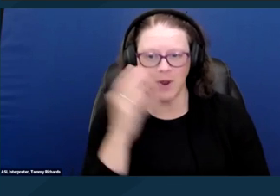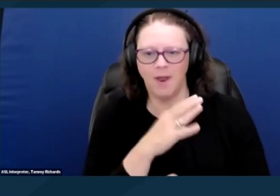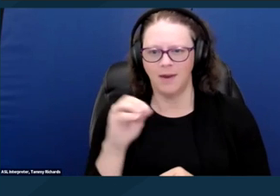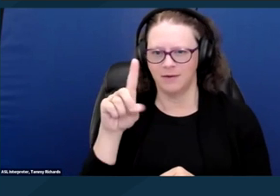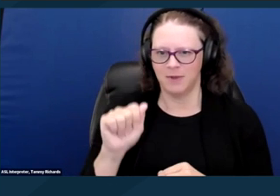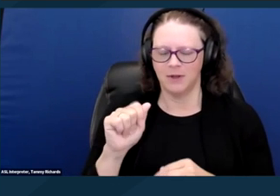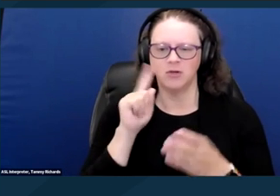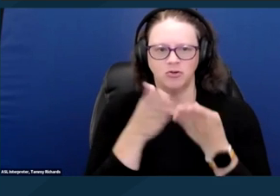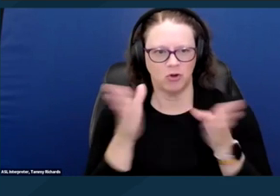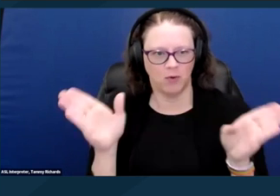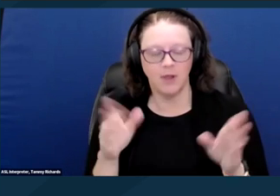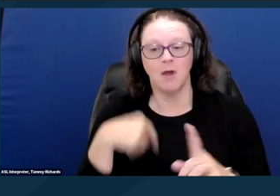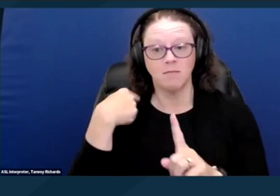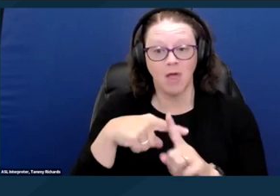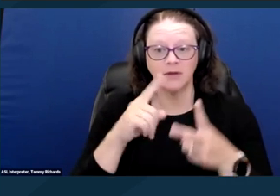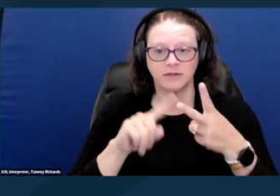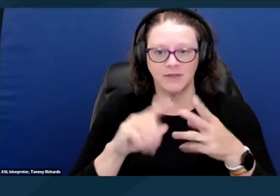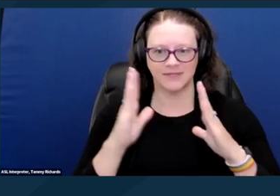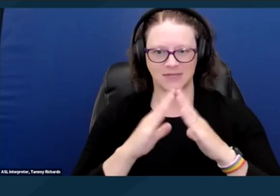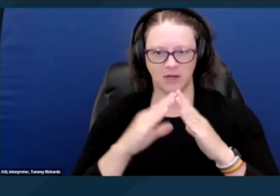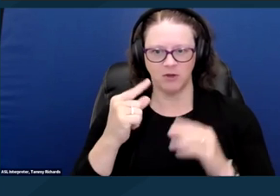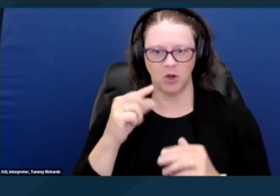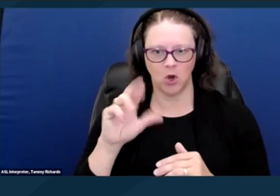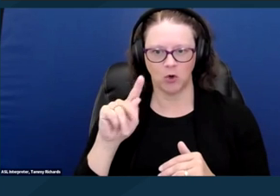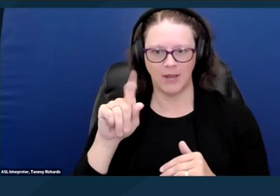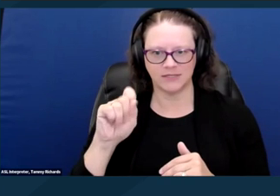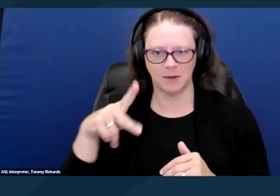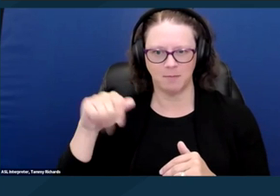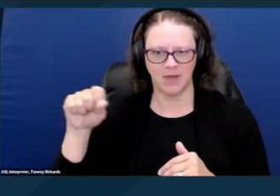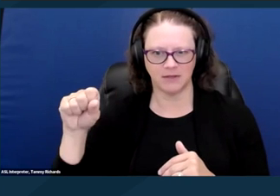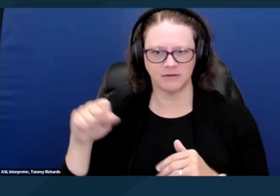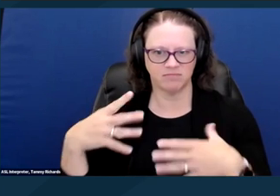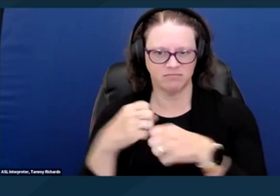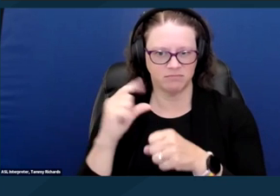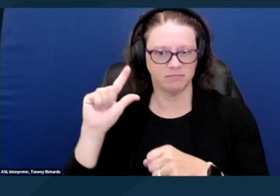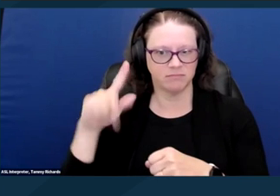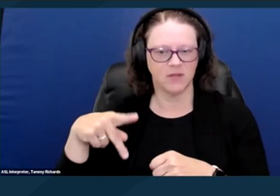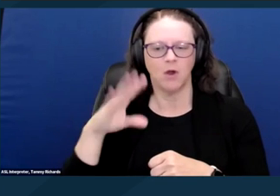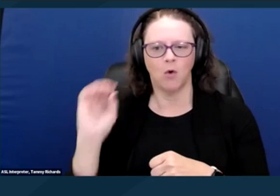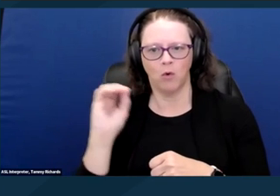and about the City of Grants Pass Oregon versus Johnson case. Next slide please.